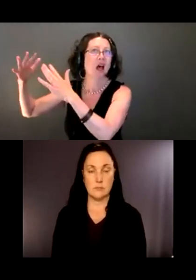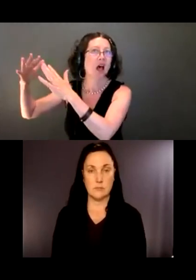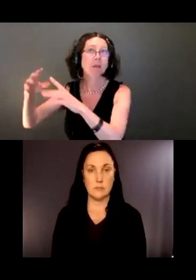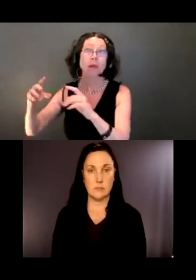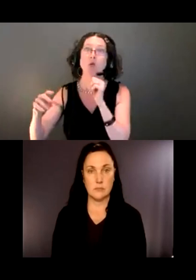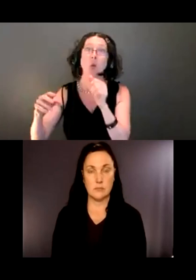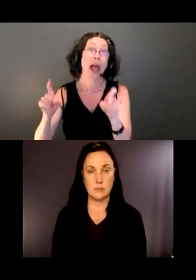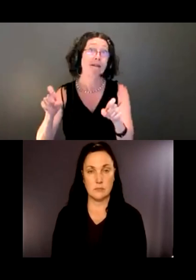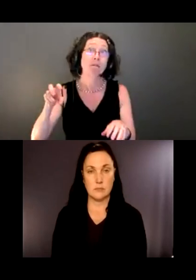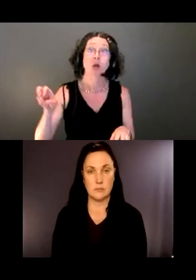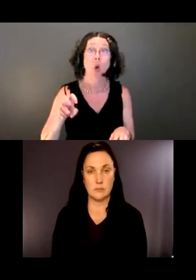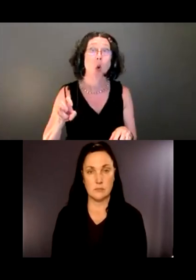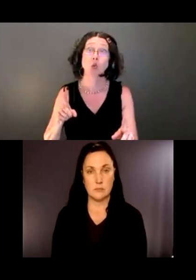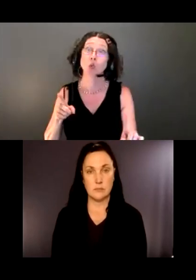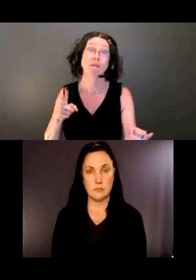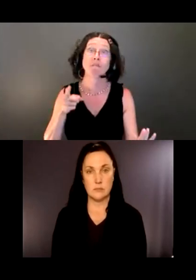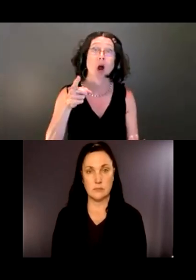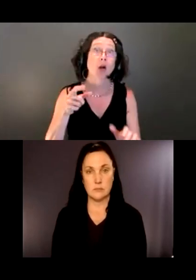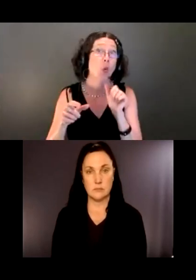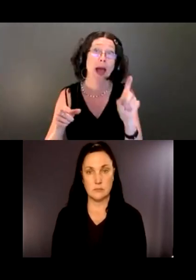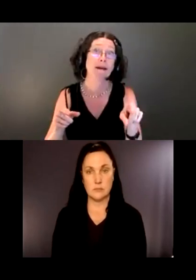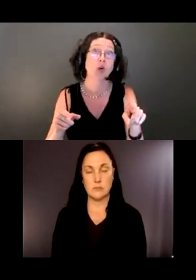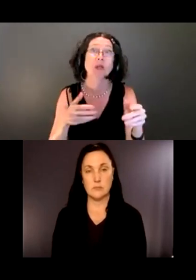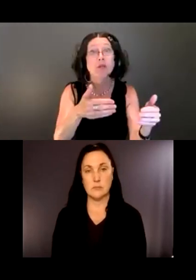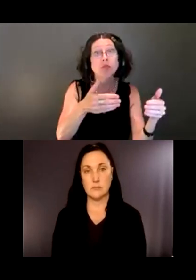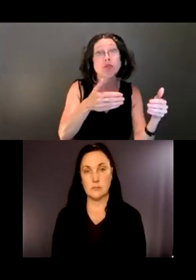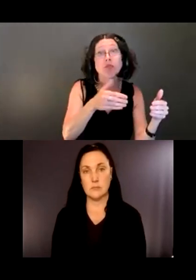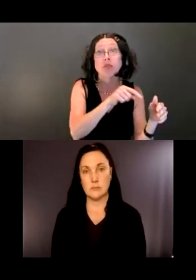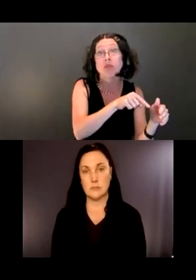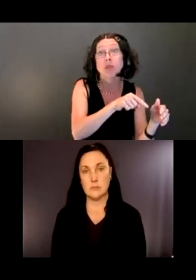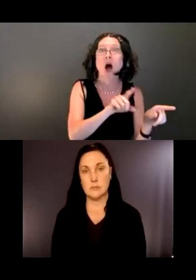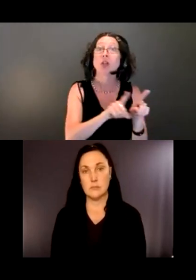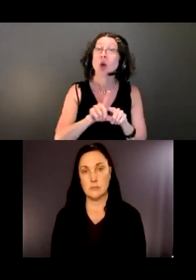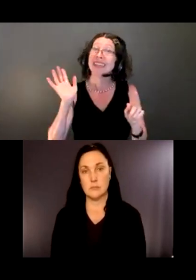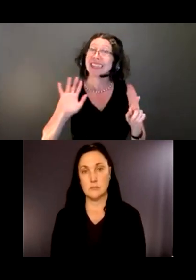There also used to be a pond there. I don't know if that's going to be restored or if it will be